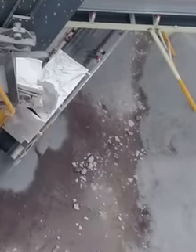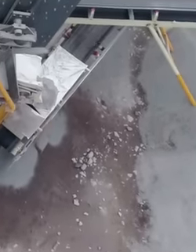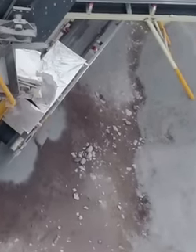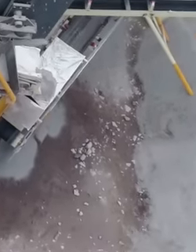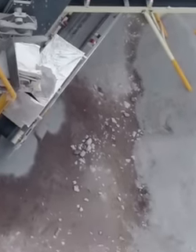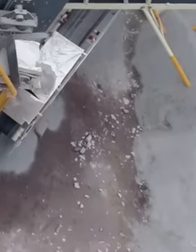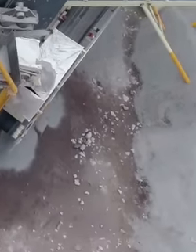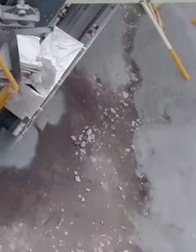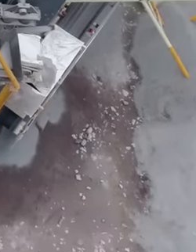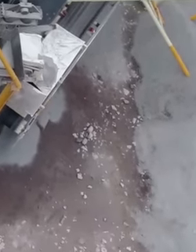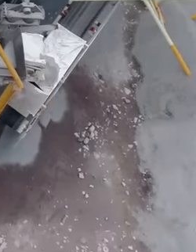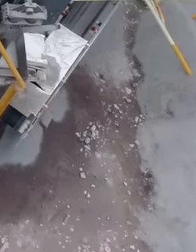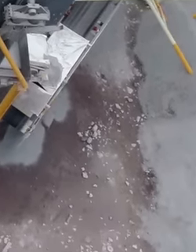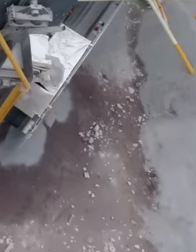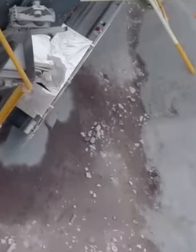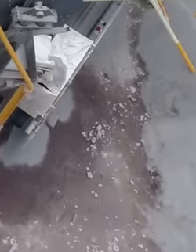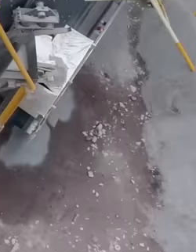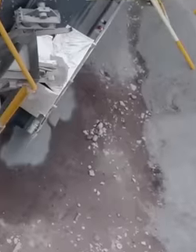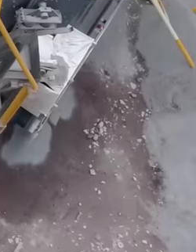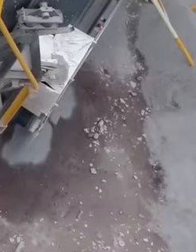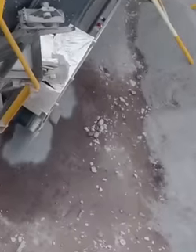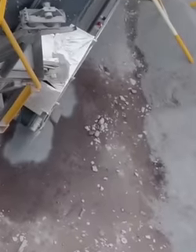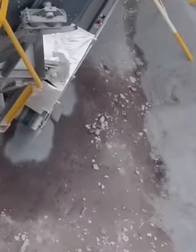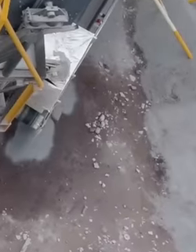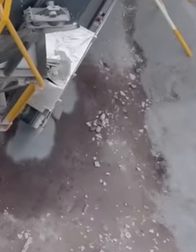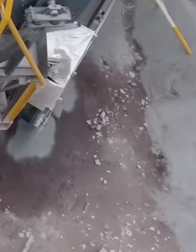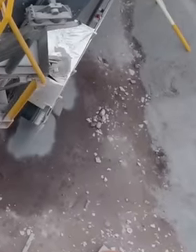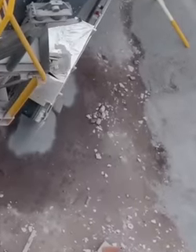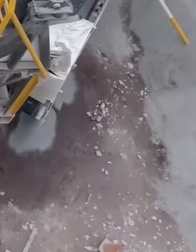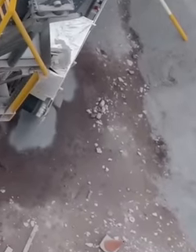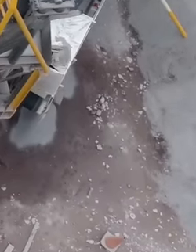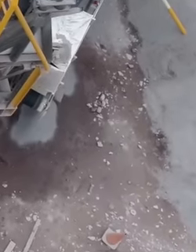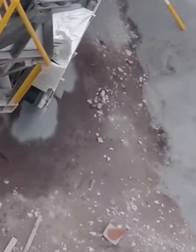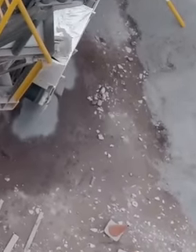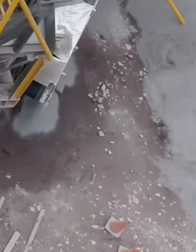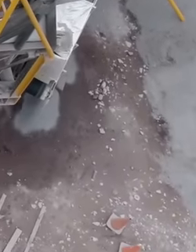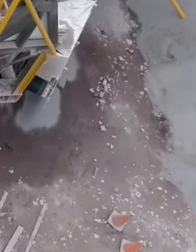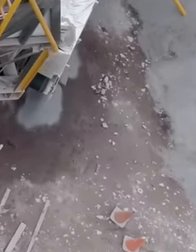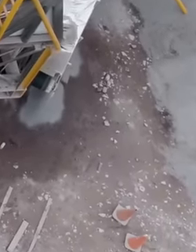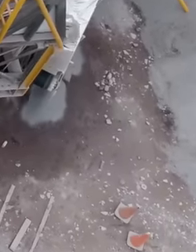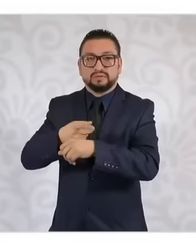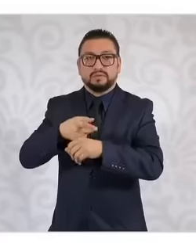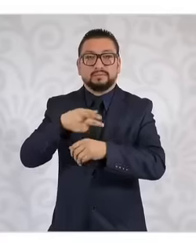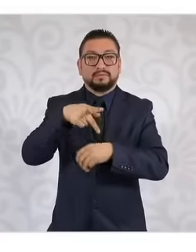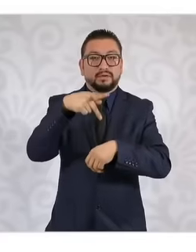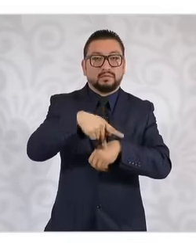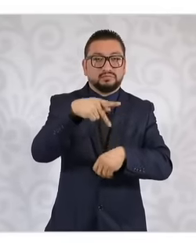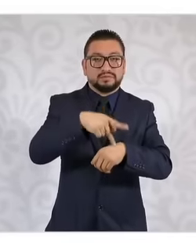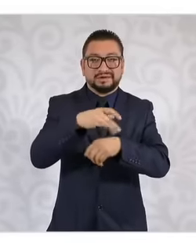exported to the United States to build roads and the exploitation of limestone rock